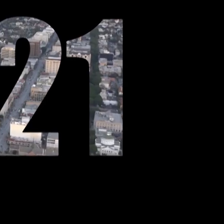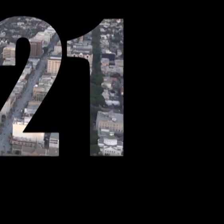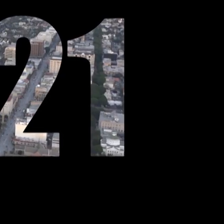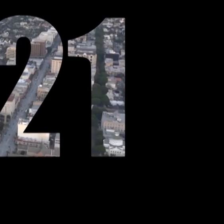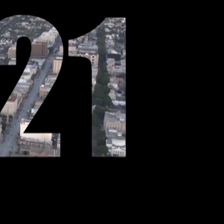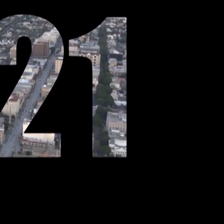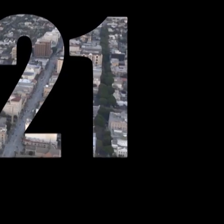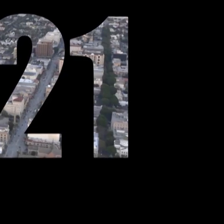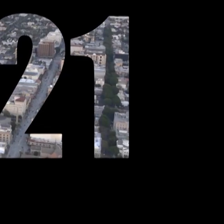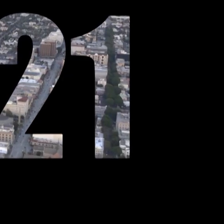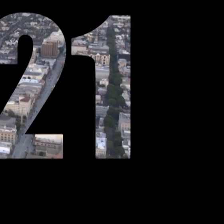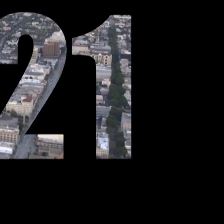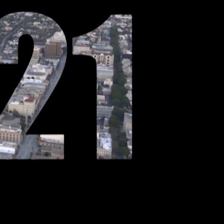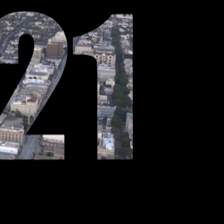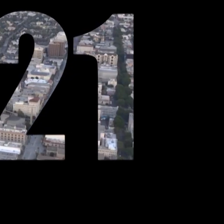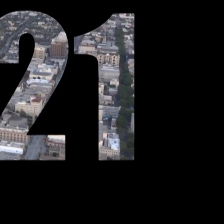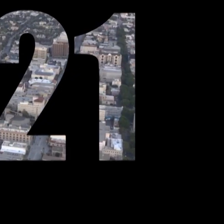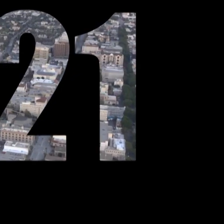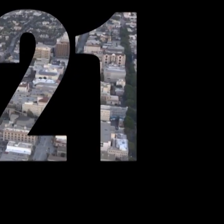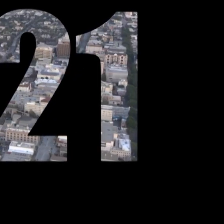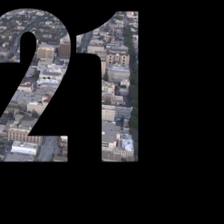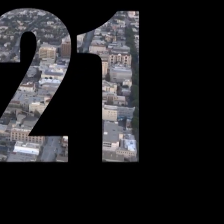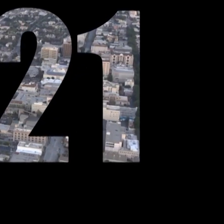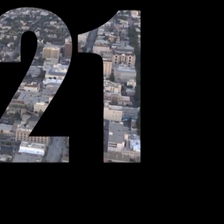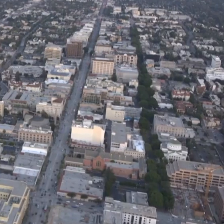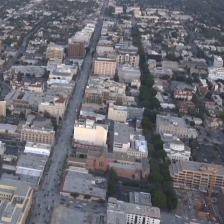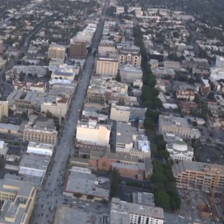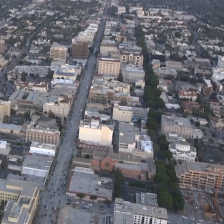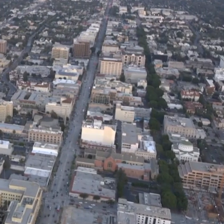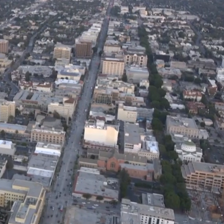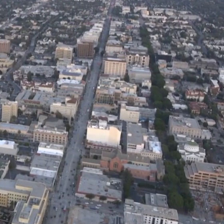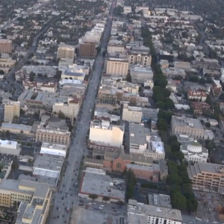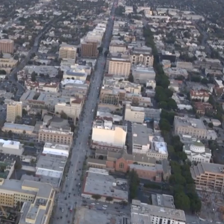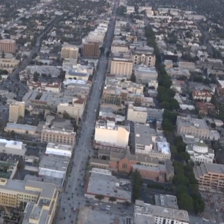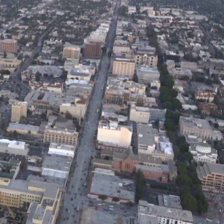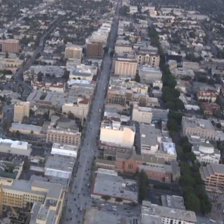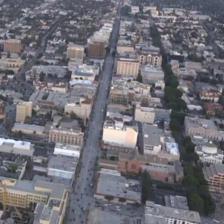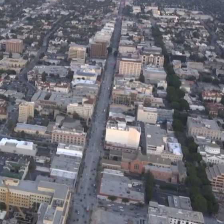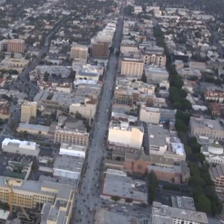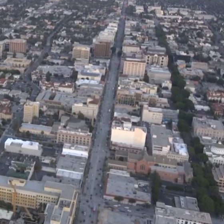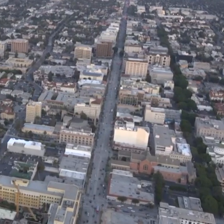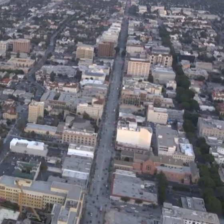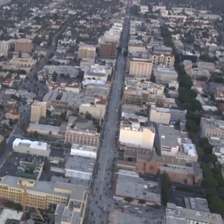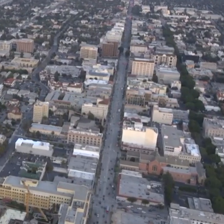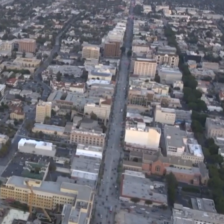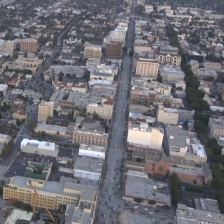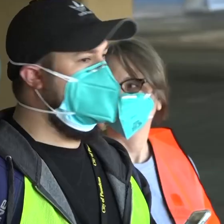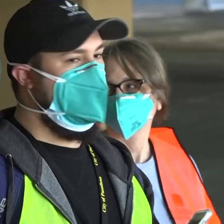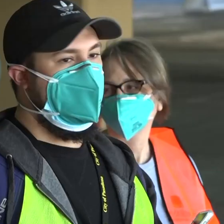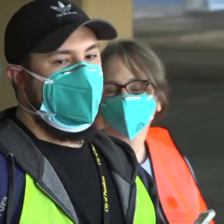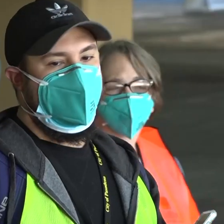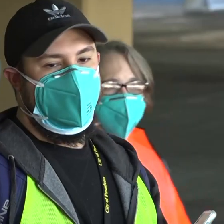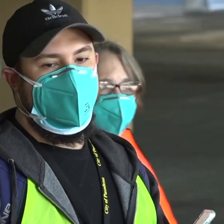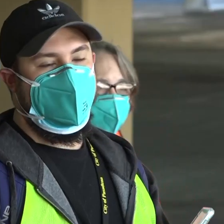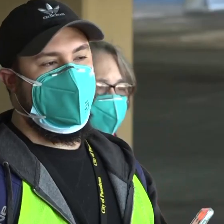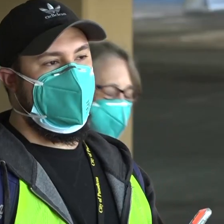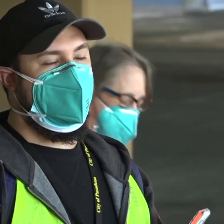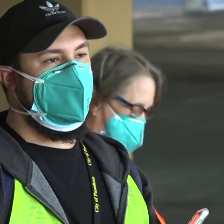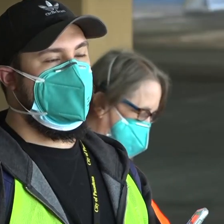two years into the pandemic 2021 illustrated the true resilience of the pasadena community